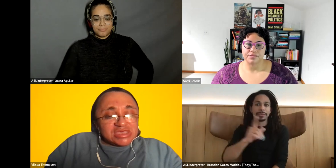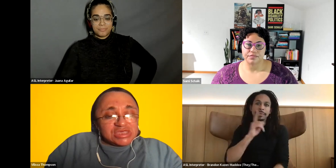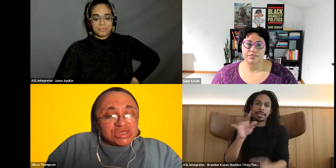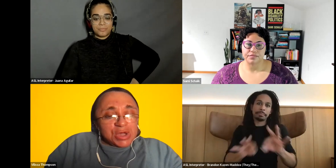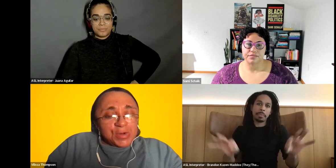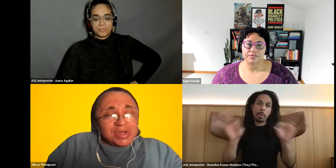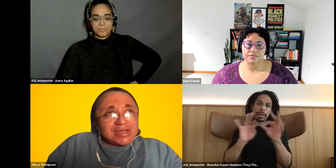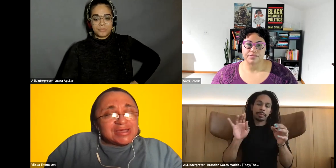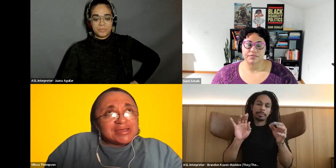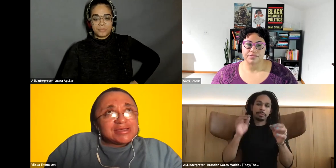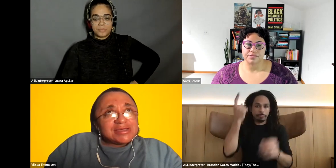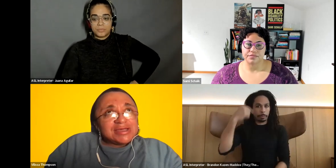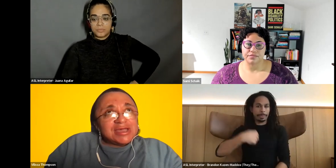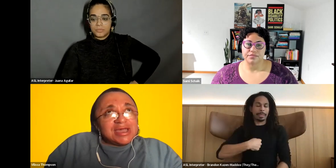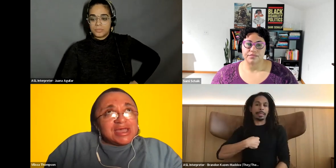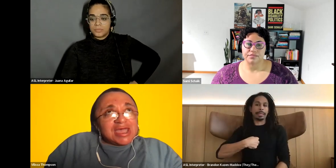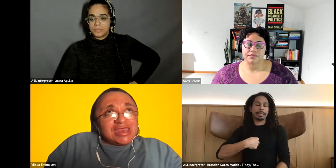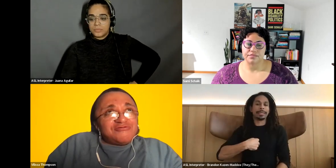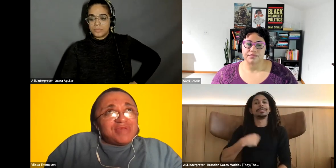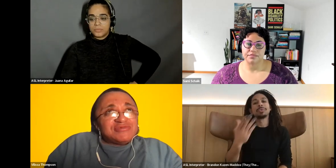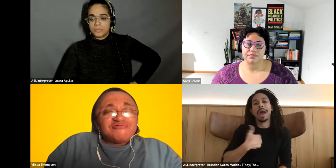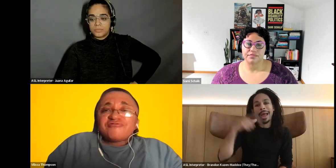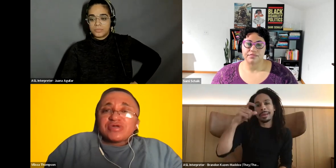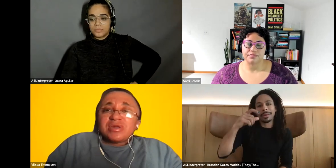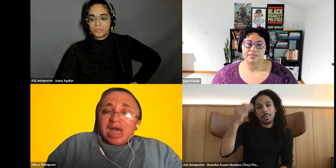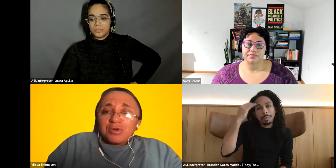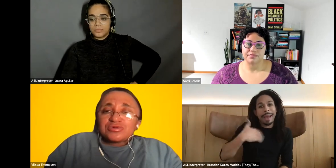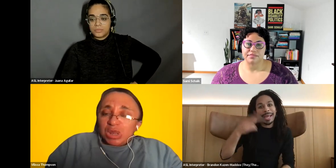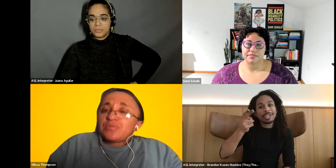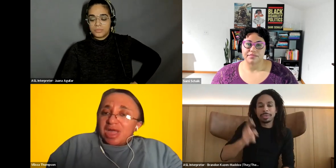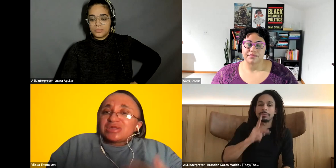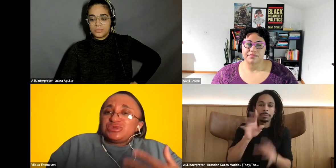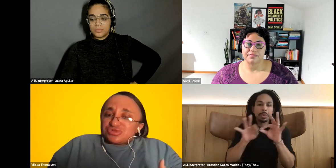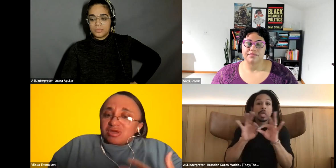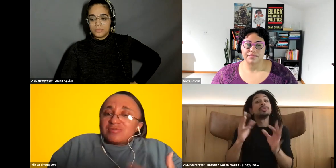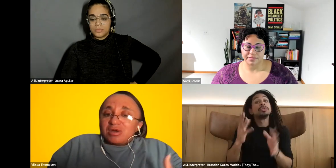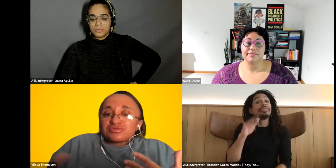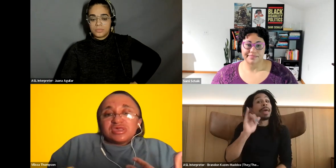Vilissa Thompson: you know. Vilissa Thompson: and it made me feel very empowered a little bit how you was talking about.